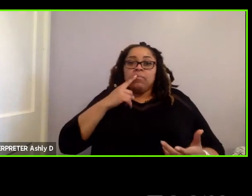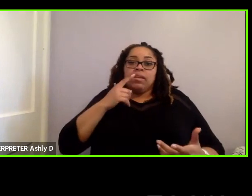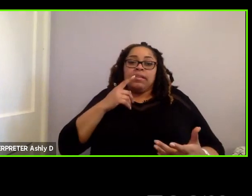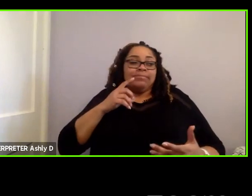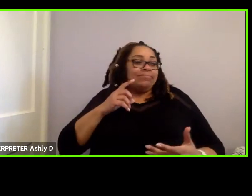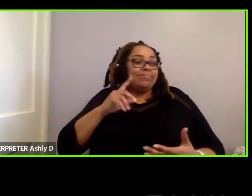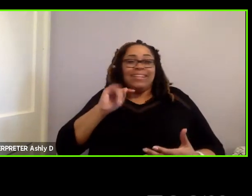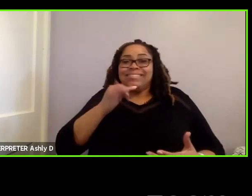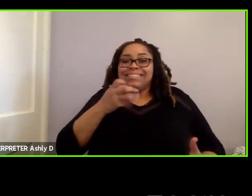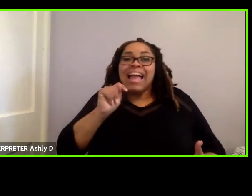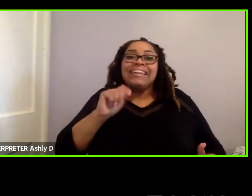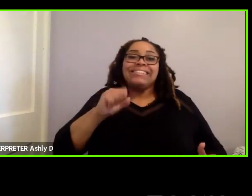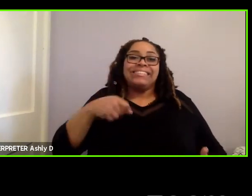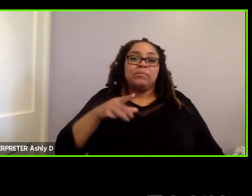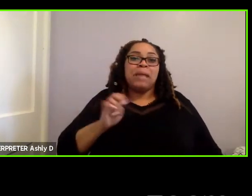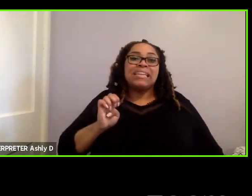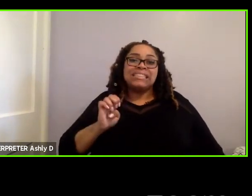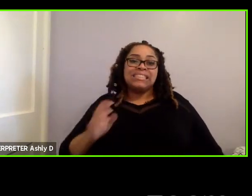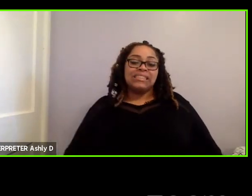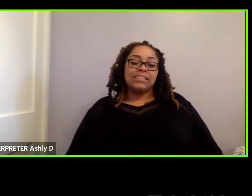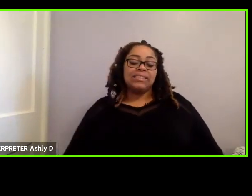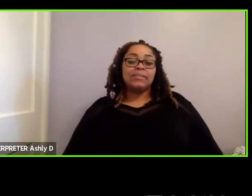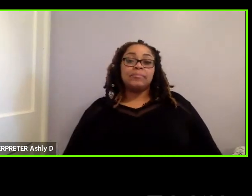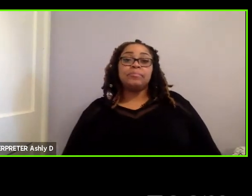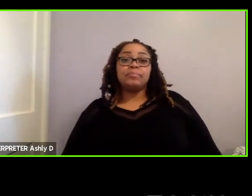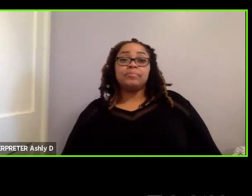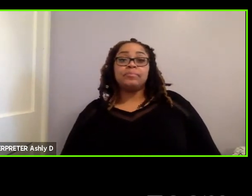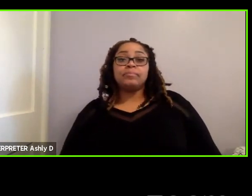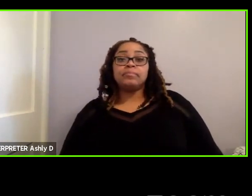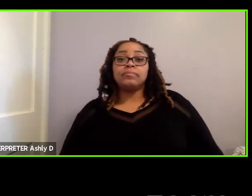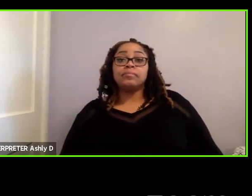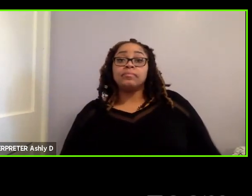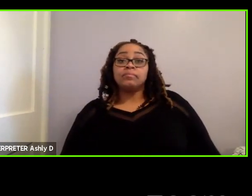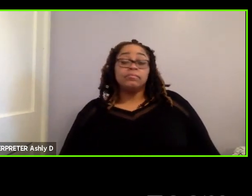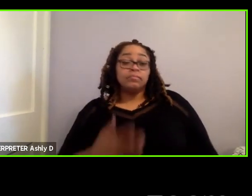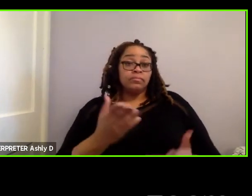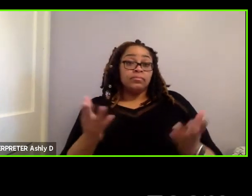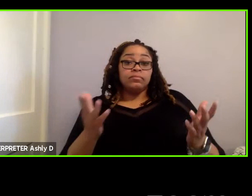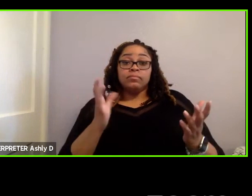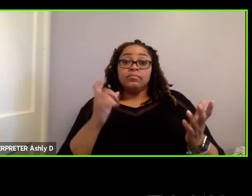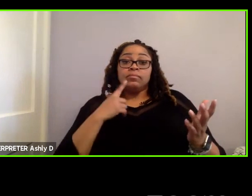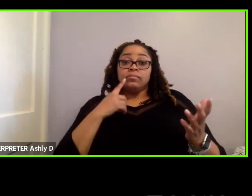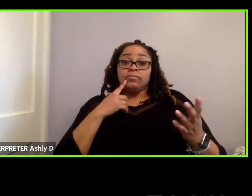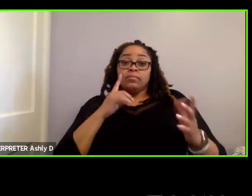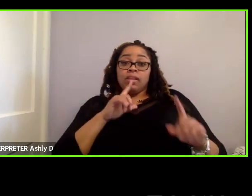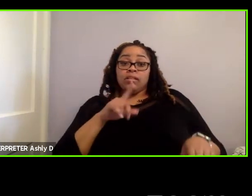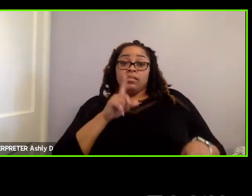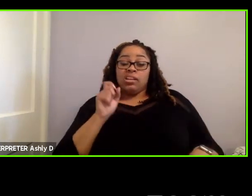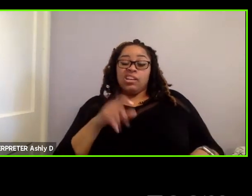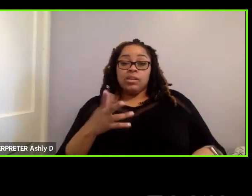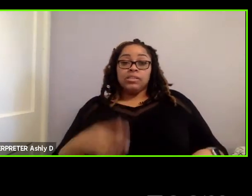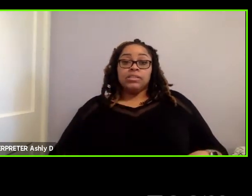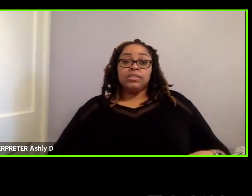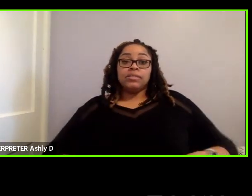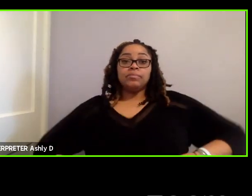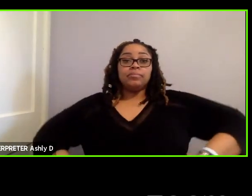Does any of our presenters want to take that on? or should I just go